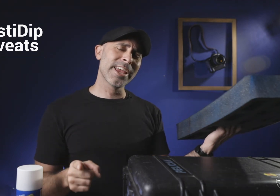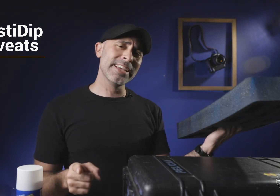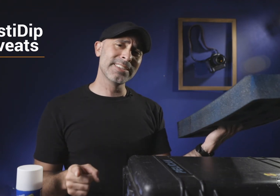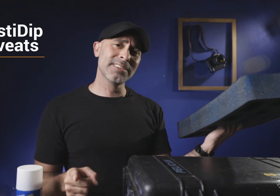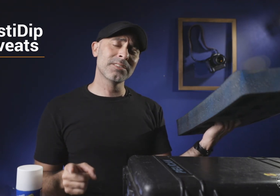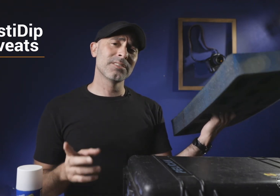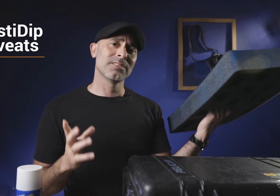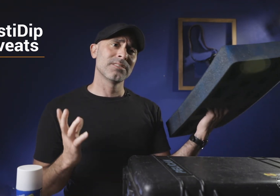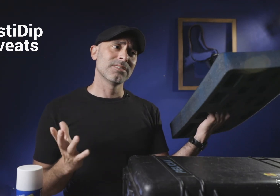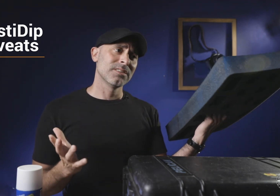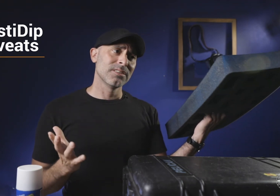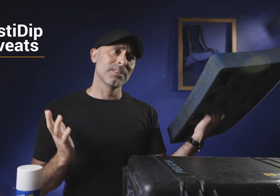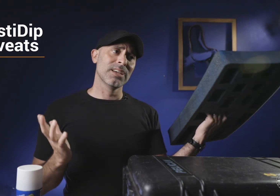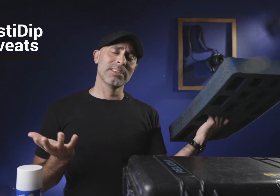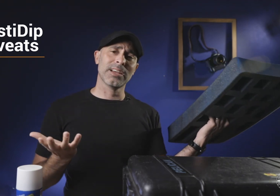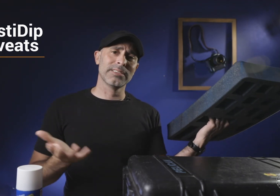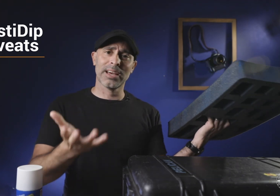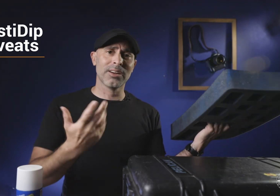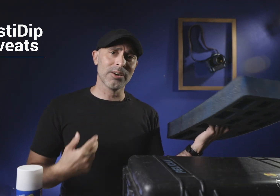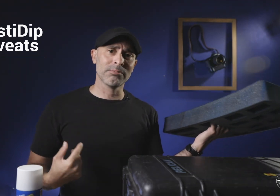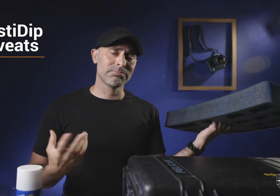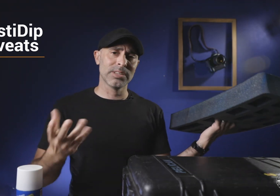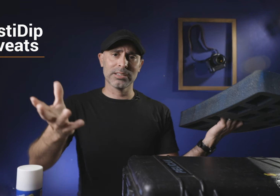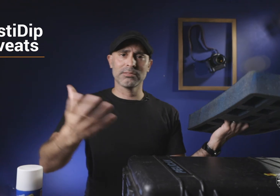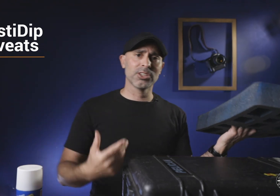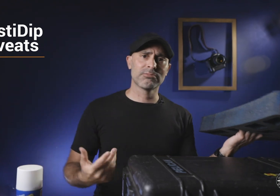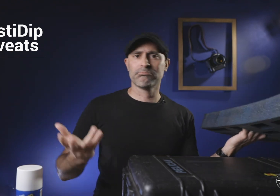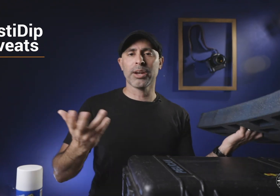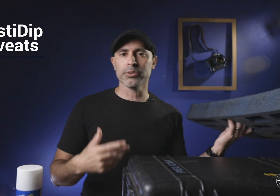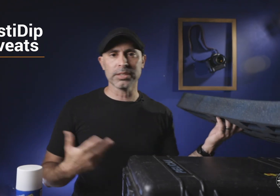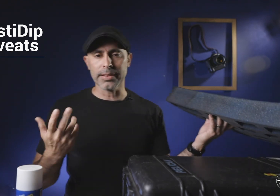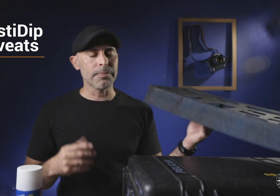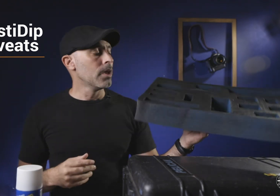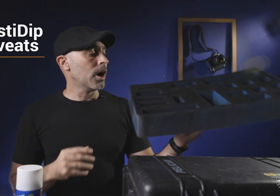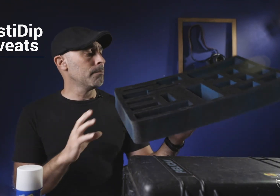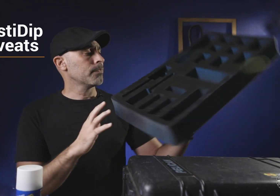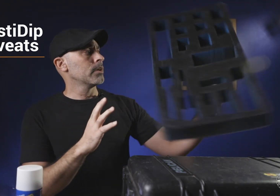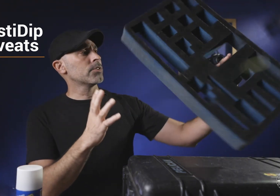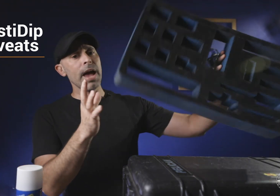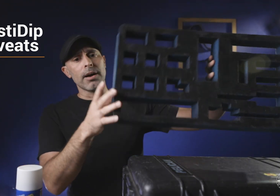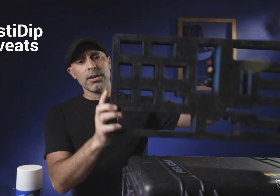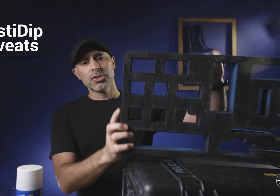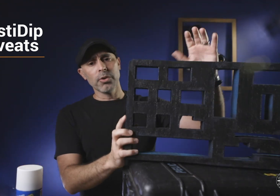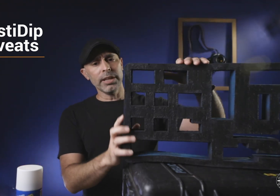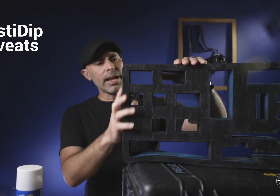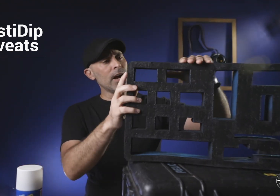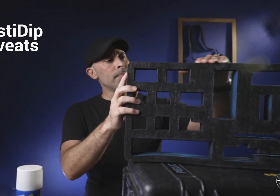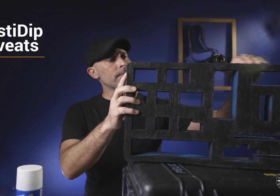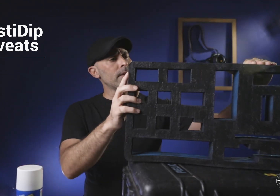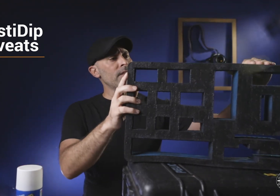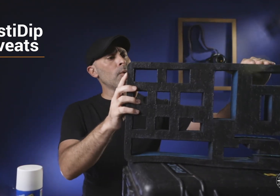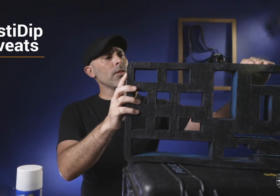cases yeah I don't know I don't have to say that so yeah so really and then one